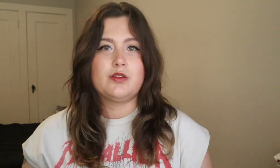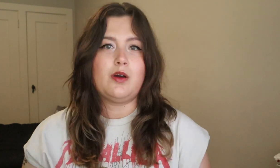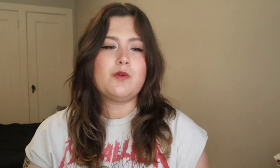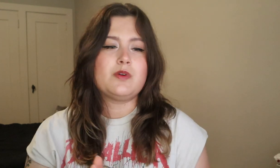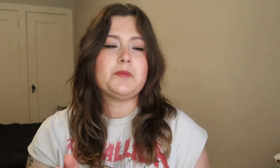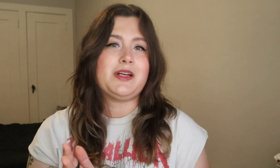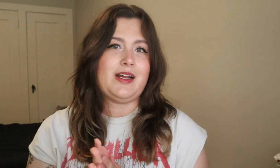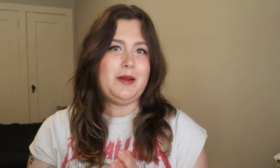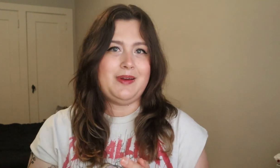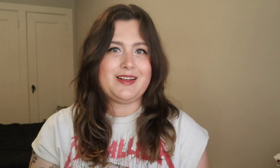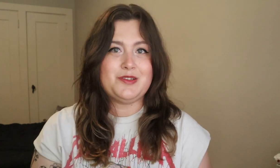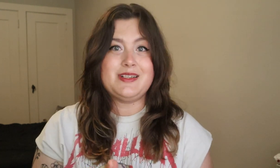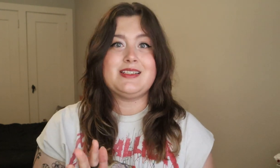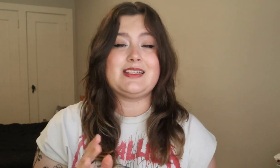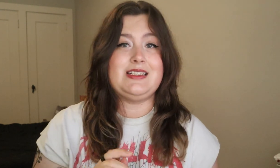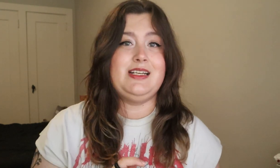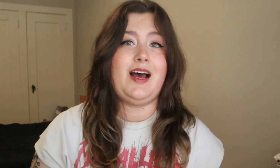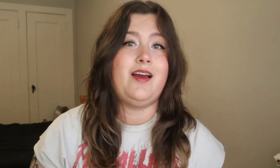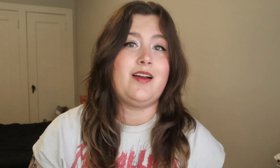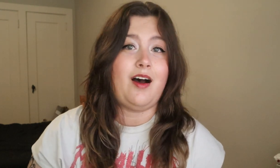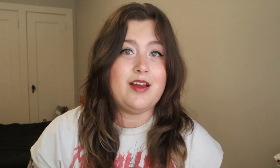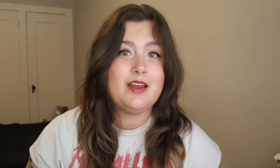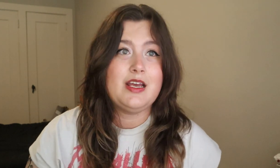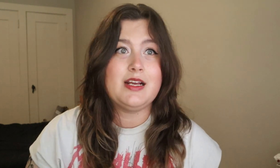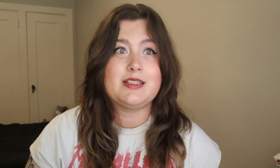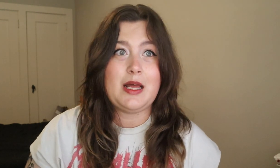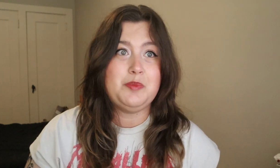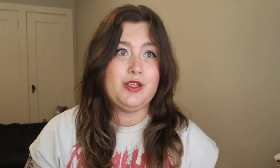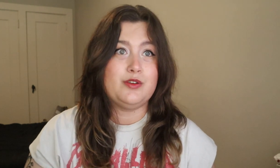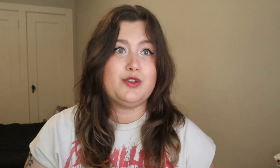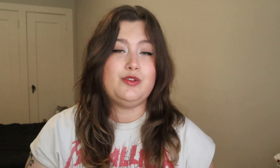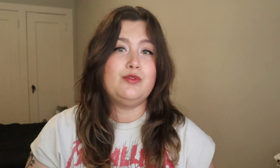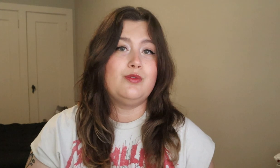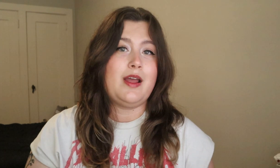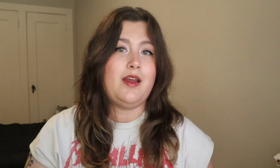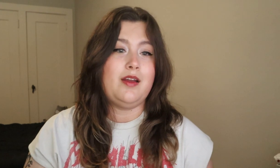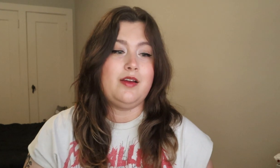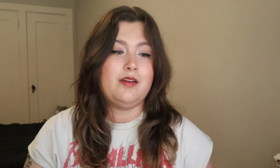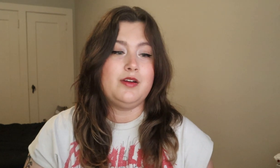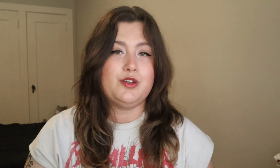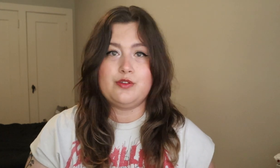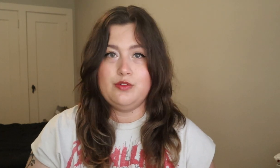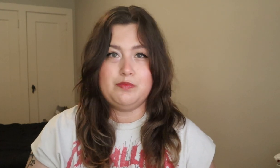So once upon a time, back in 2016, I got accepted to a YouTube